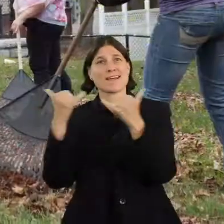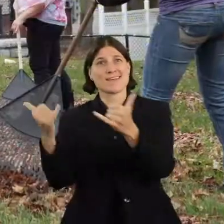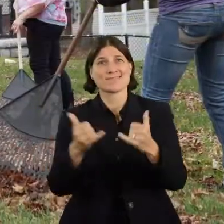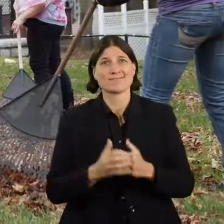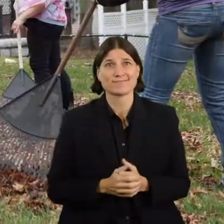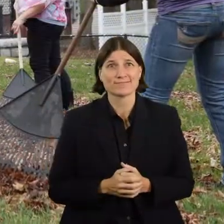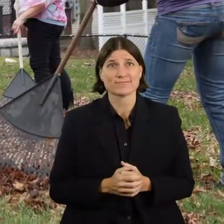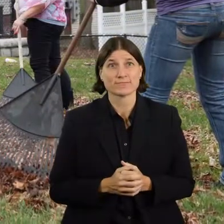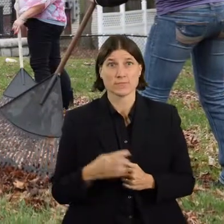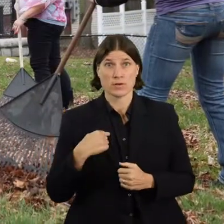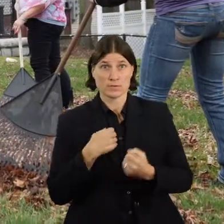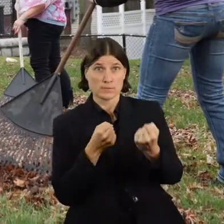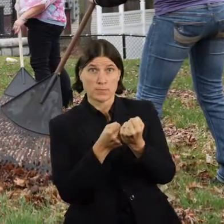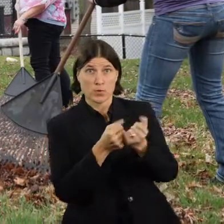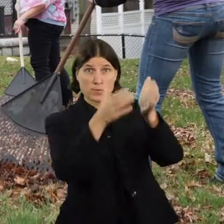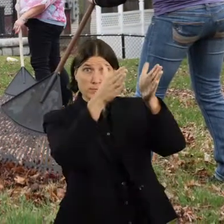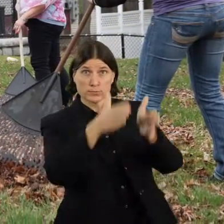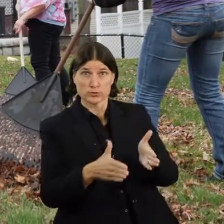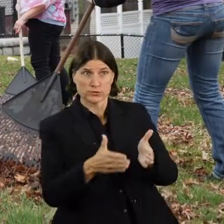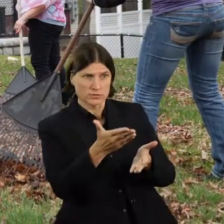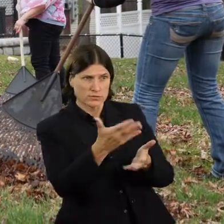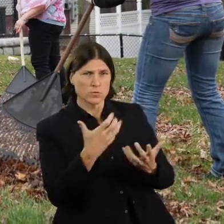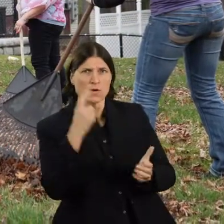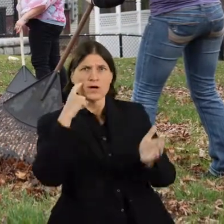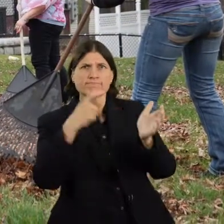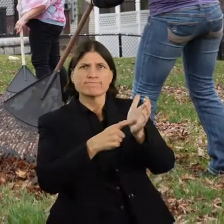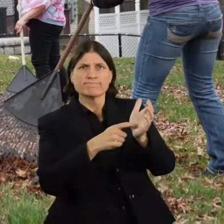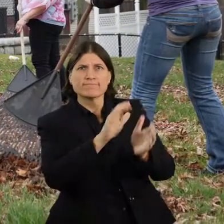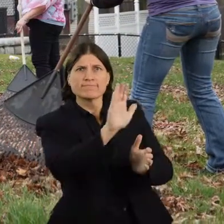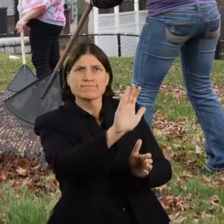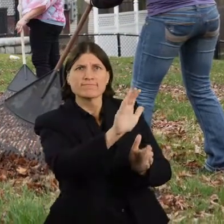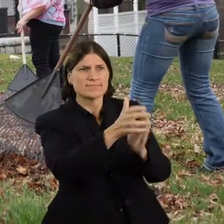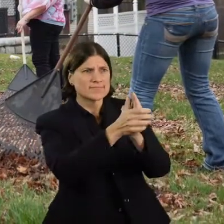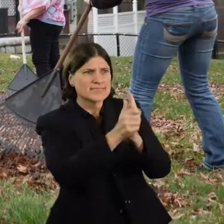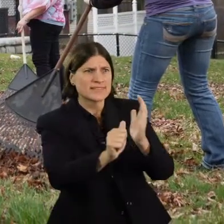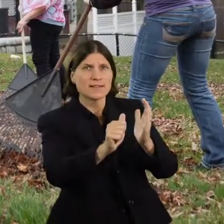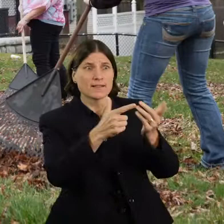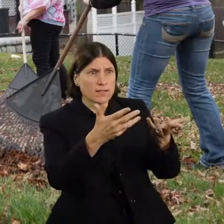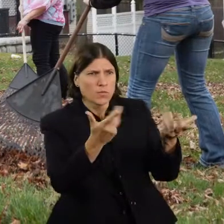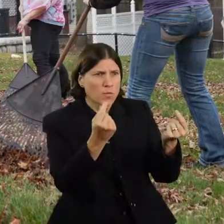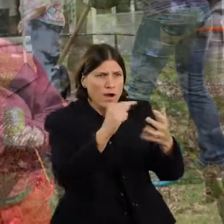These could include the person’s ability to love and work, or their courage and determination.